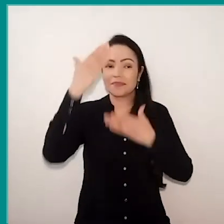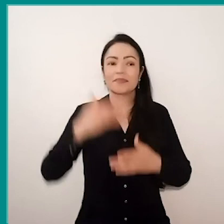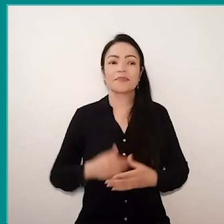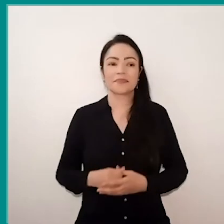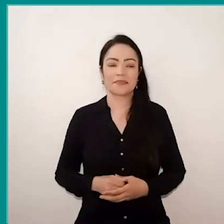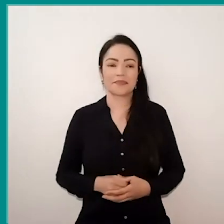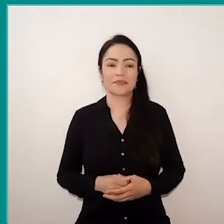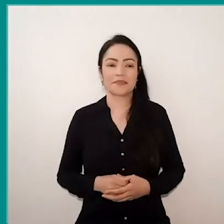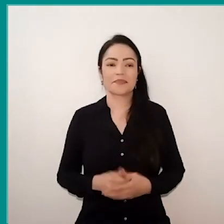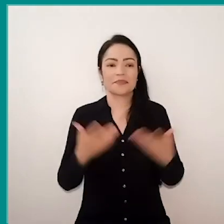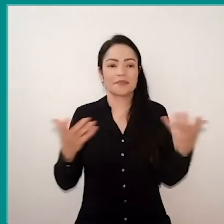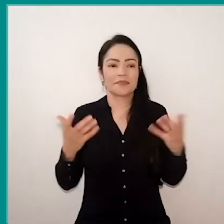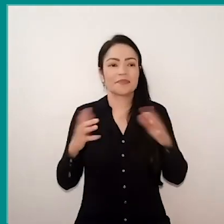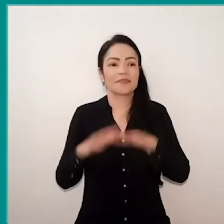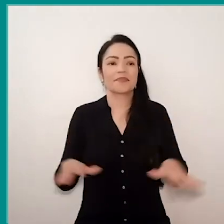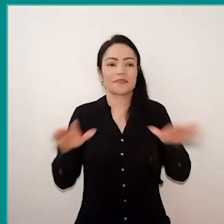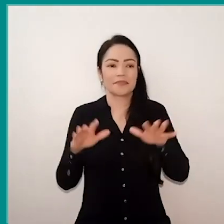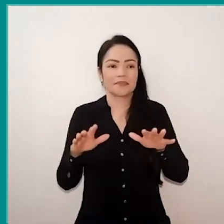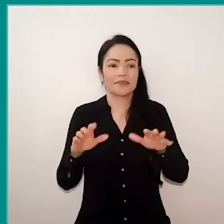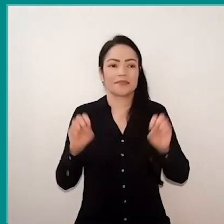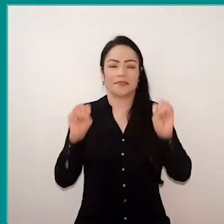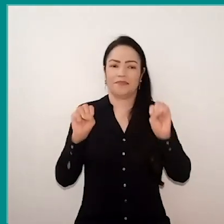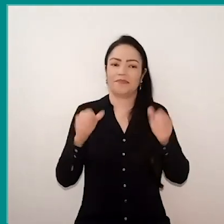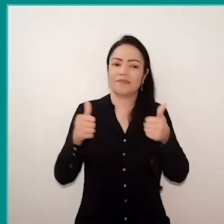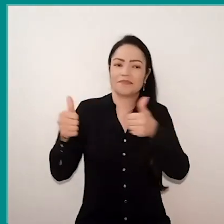I hope everyone stay well, healthy